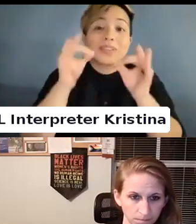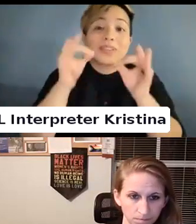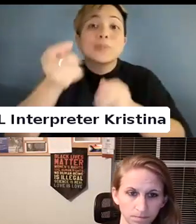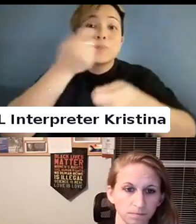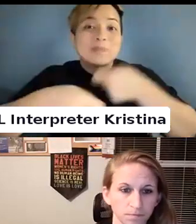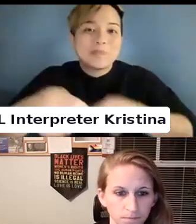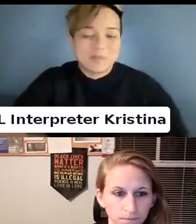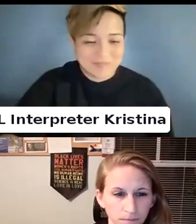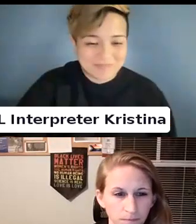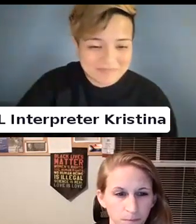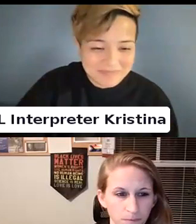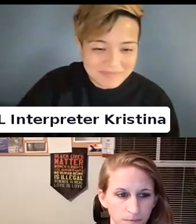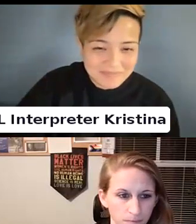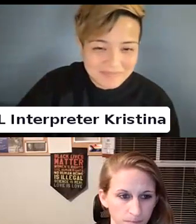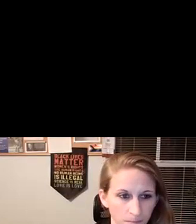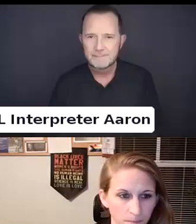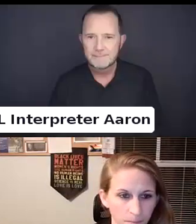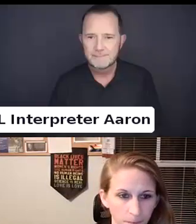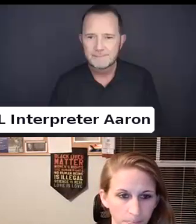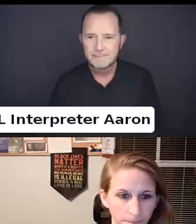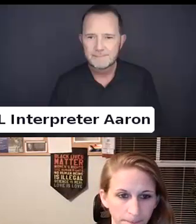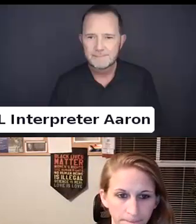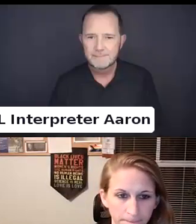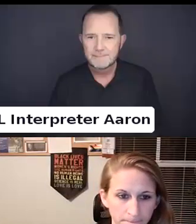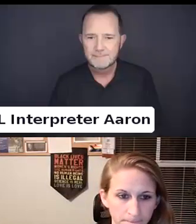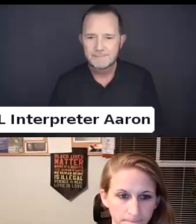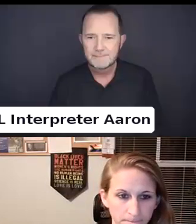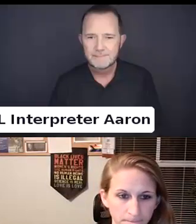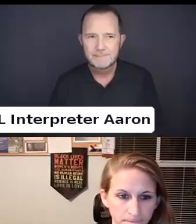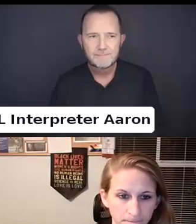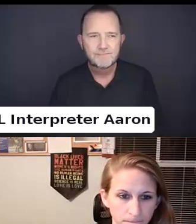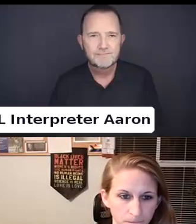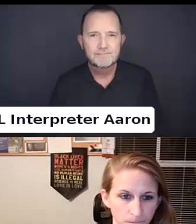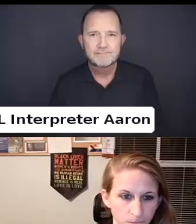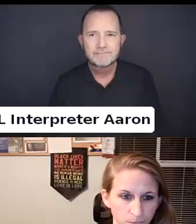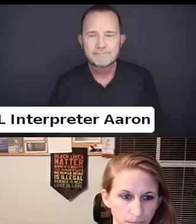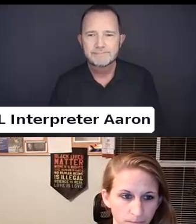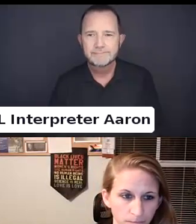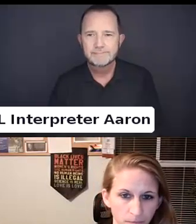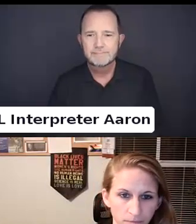Click sure I will go next.